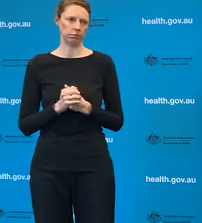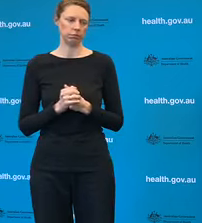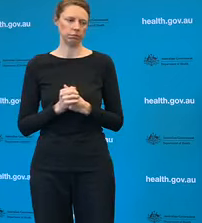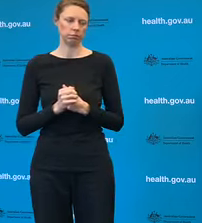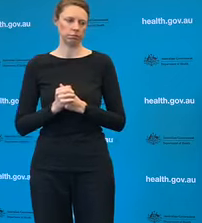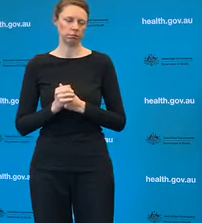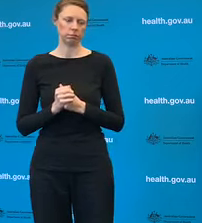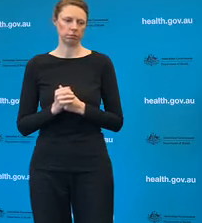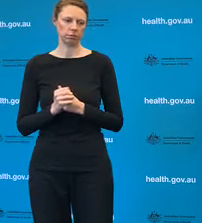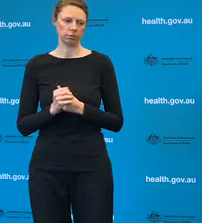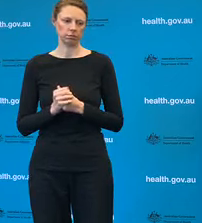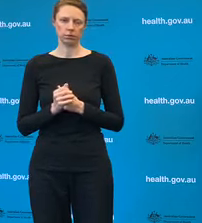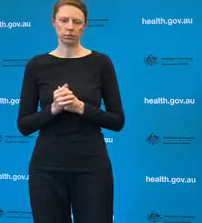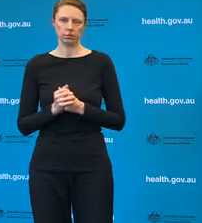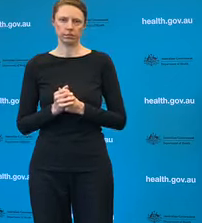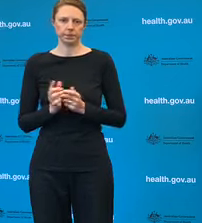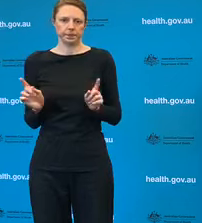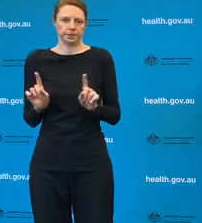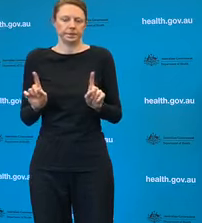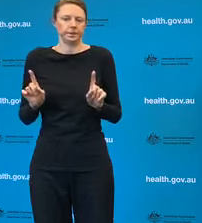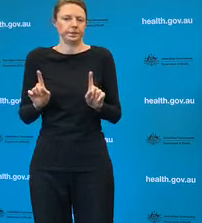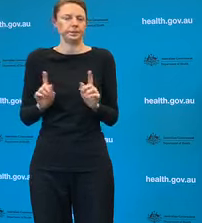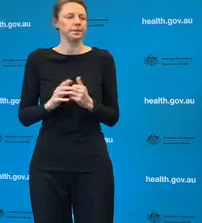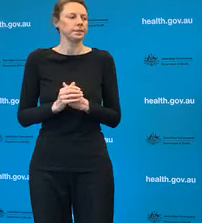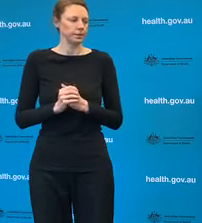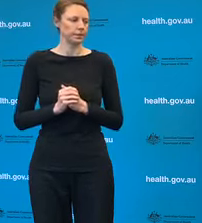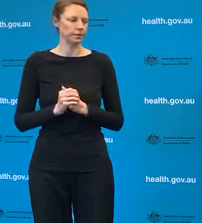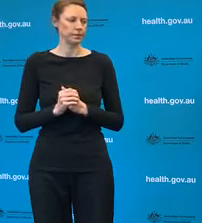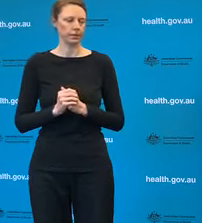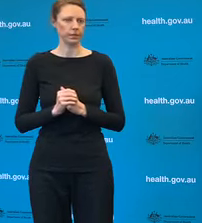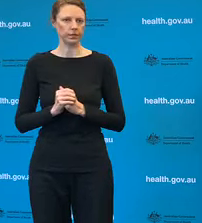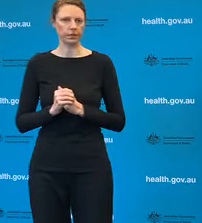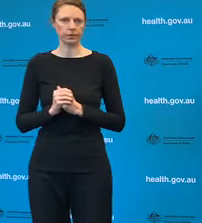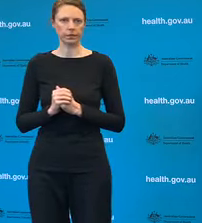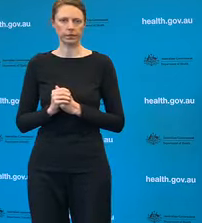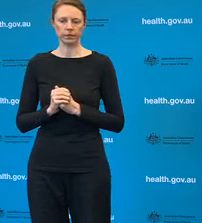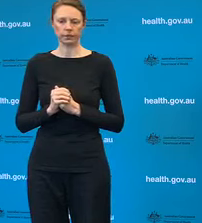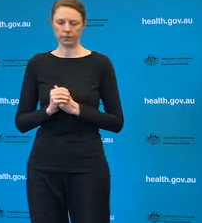accelerated at the point where we get to that part of the argument, I guess?